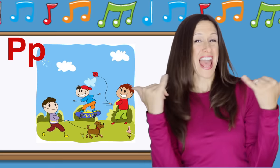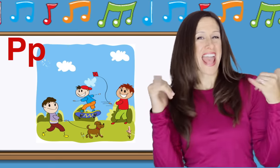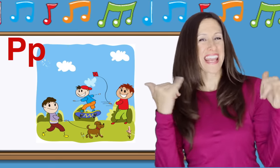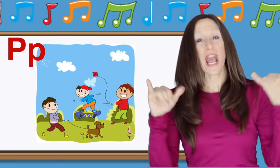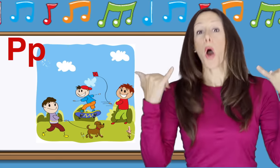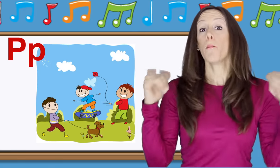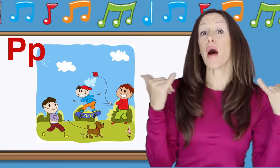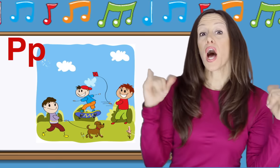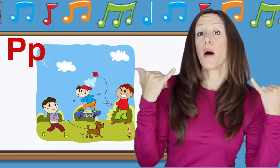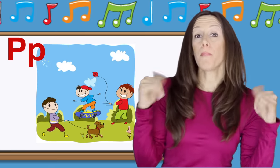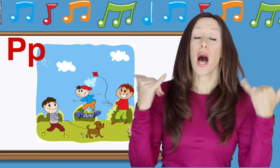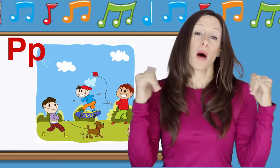P is for Play